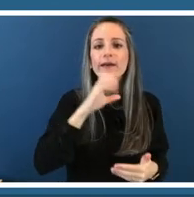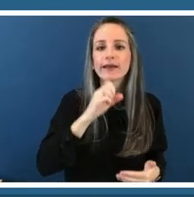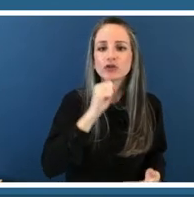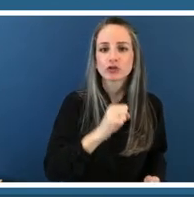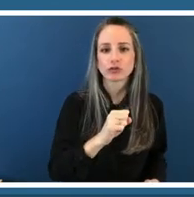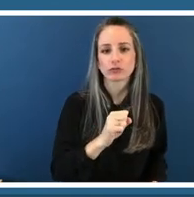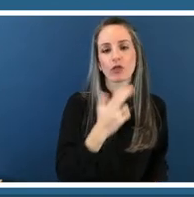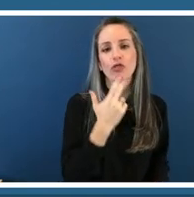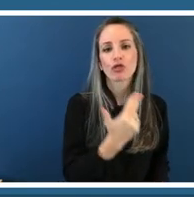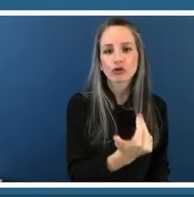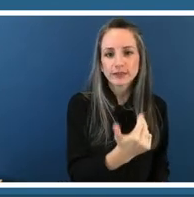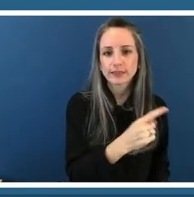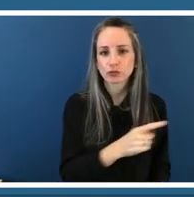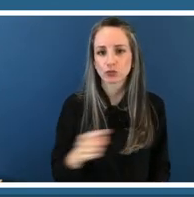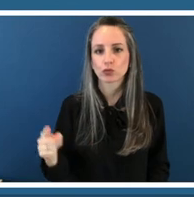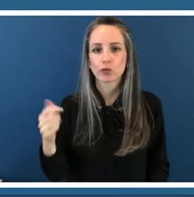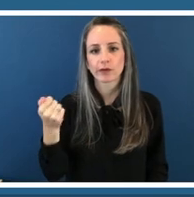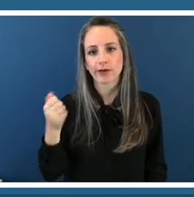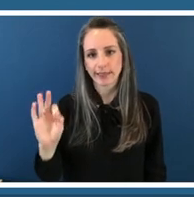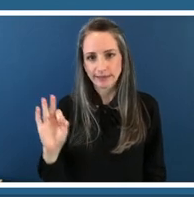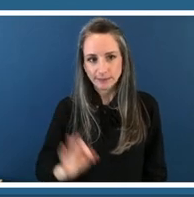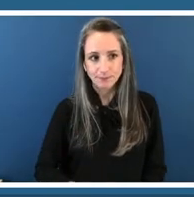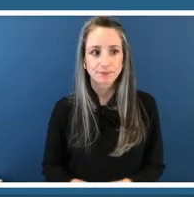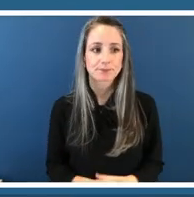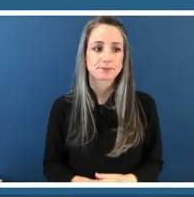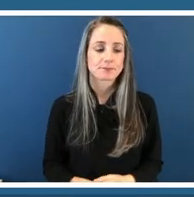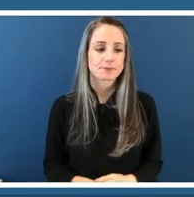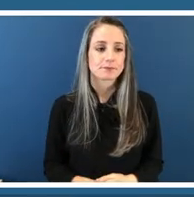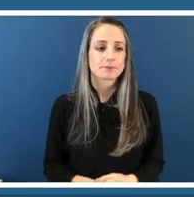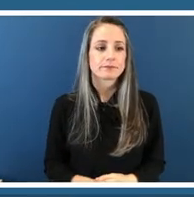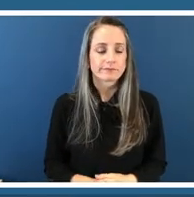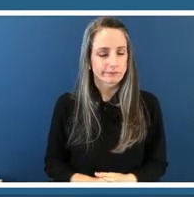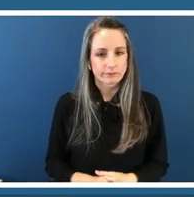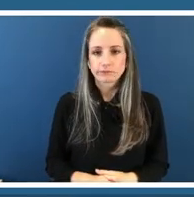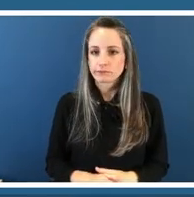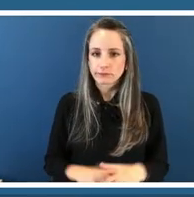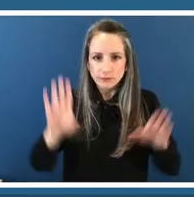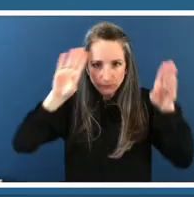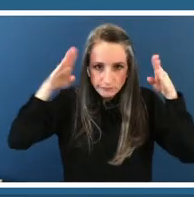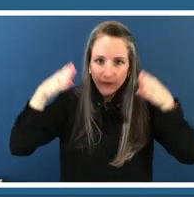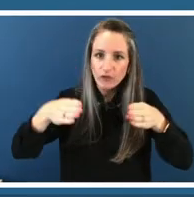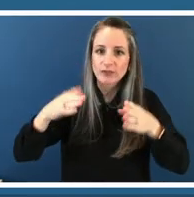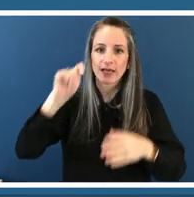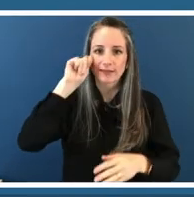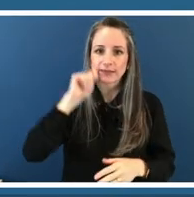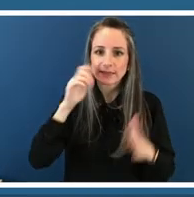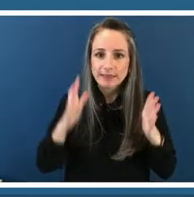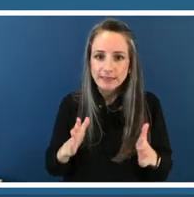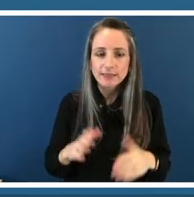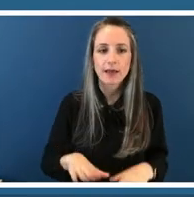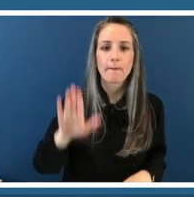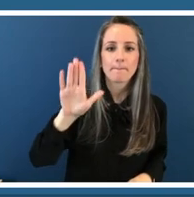you know most importantly our programming is team driven art lab is by